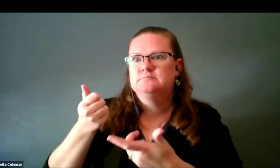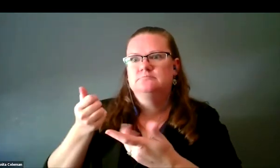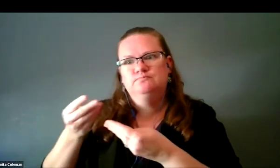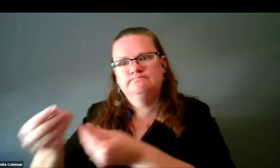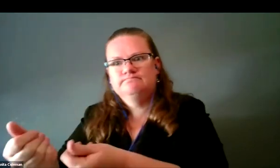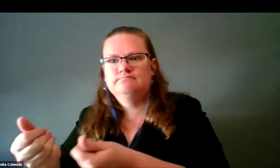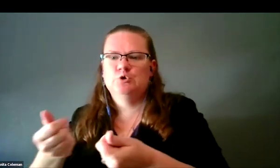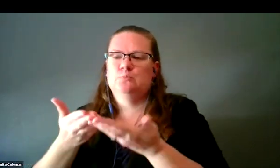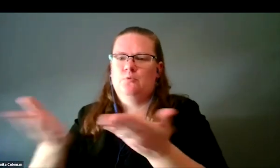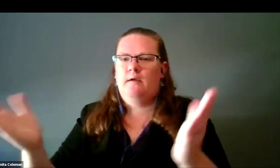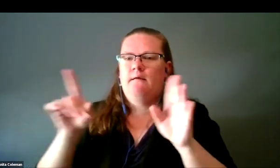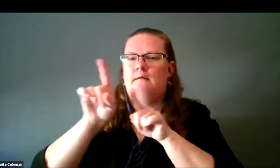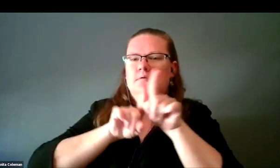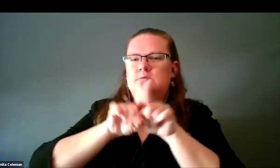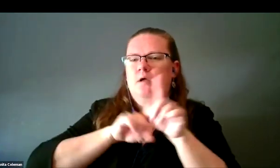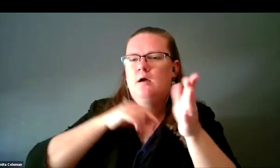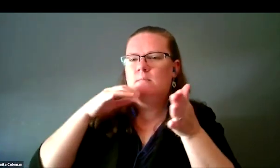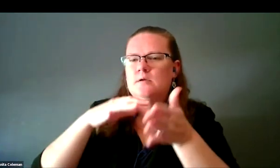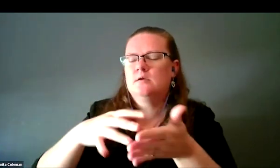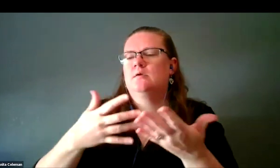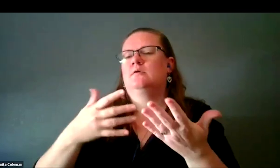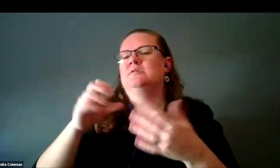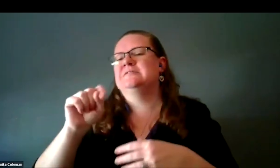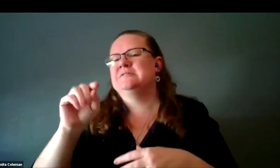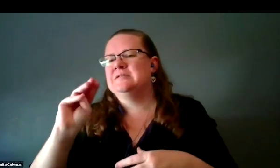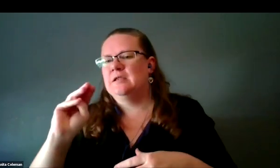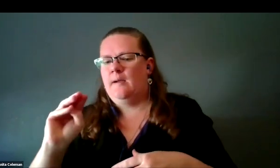and STEM and career paths to students.